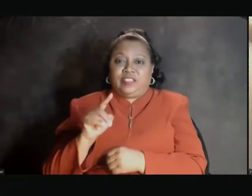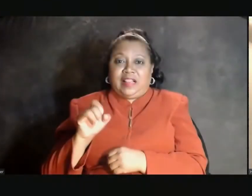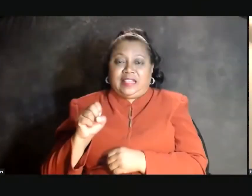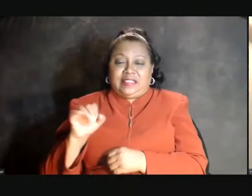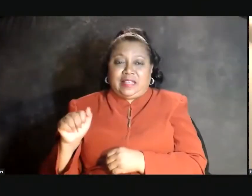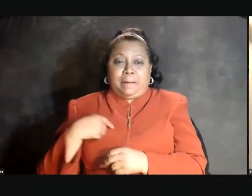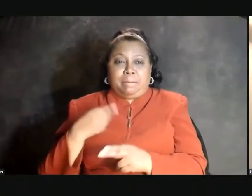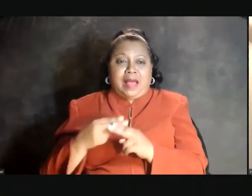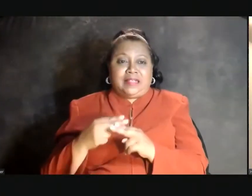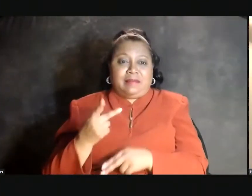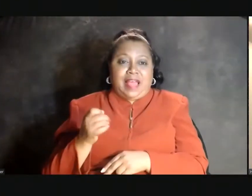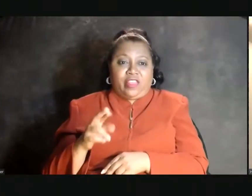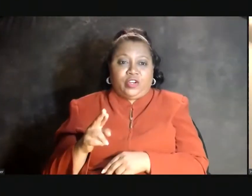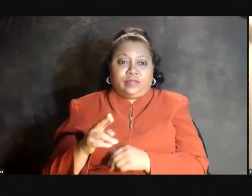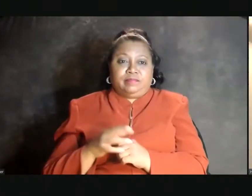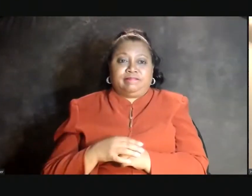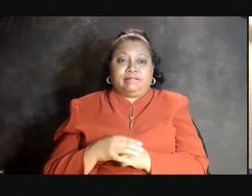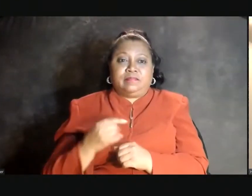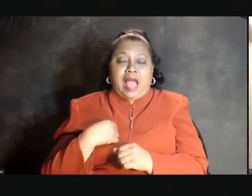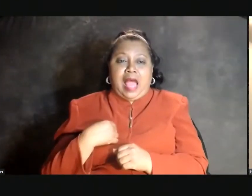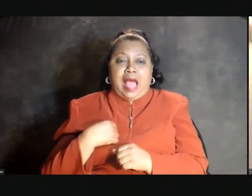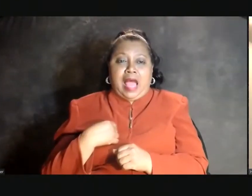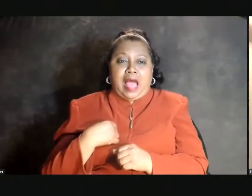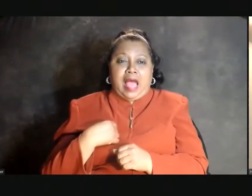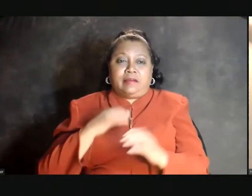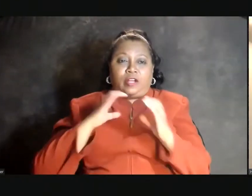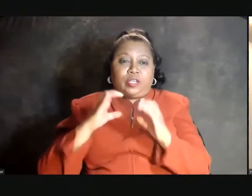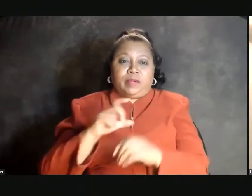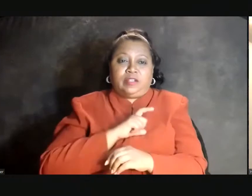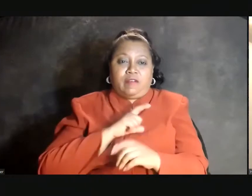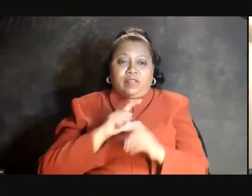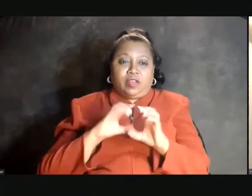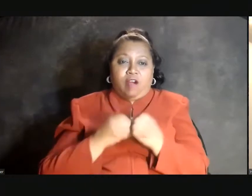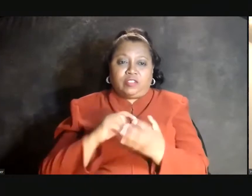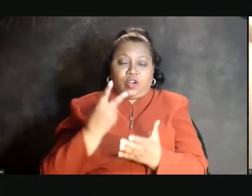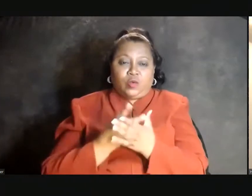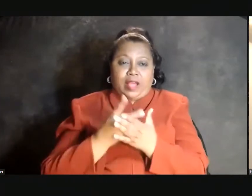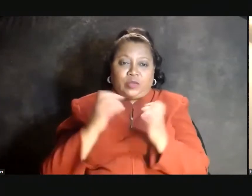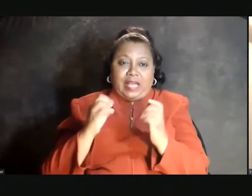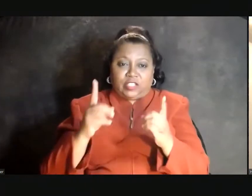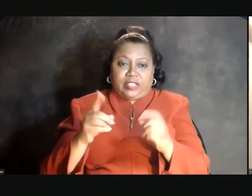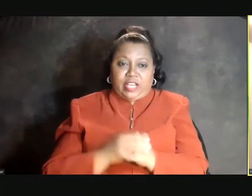My name is Heather Konar. I am a communications officer in the Office of Graduate Education.